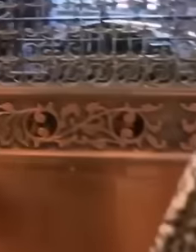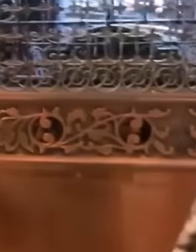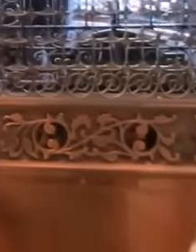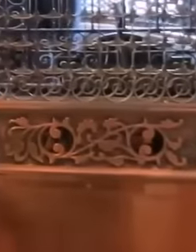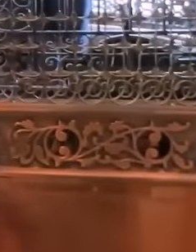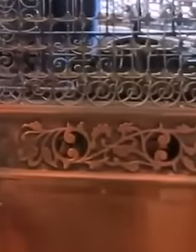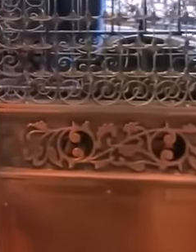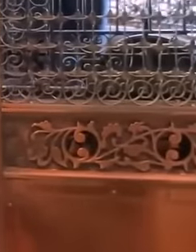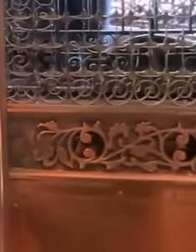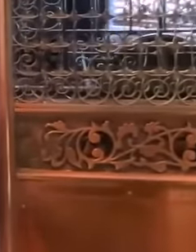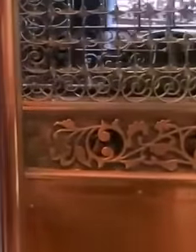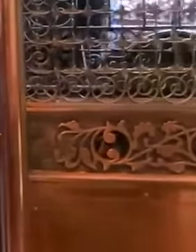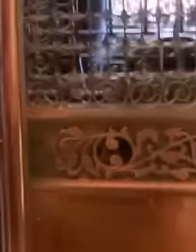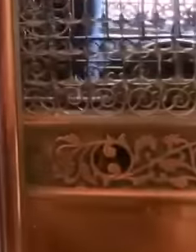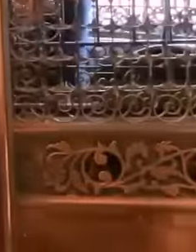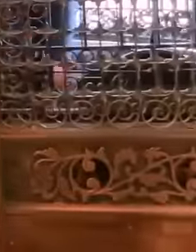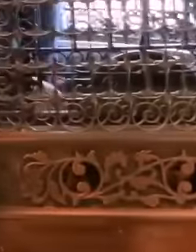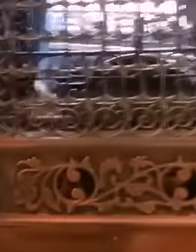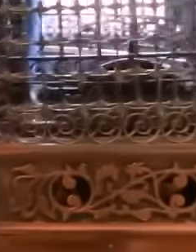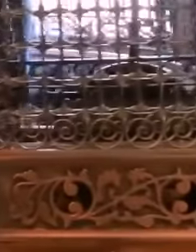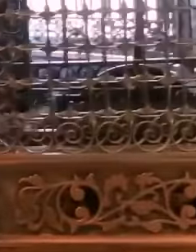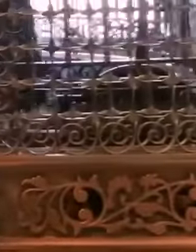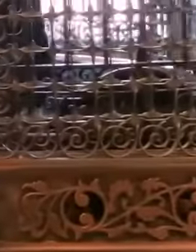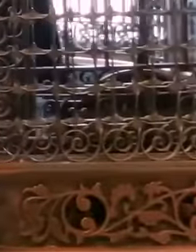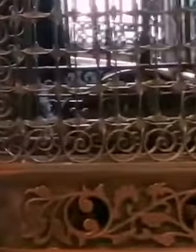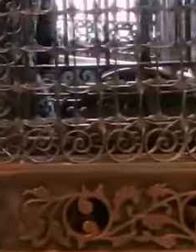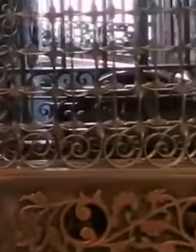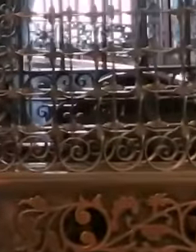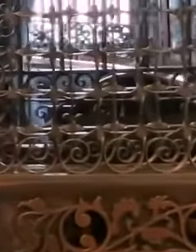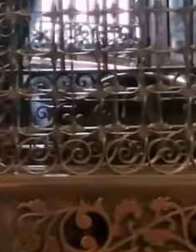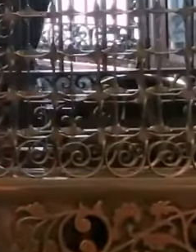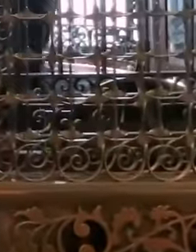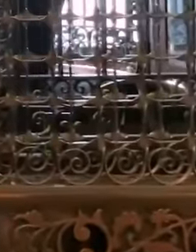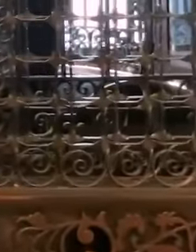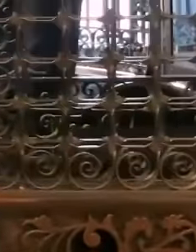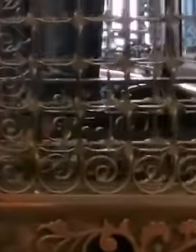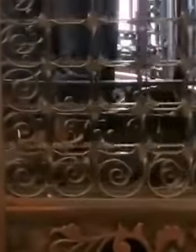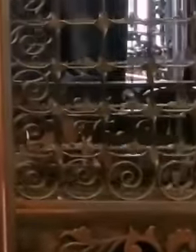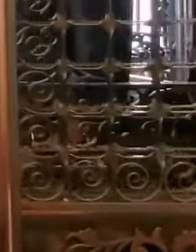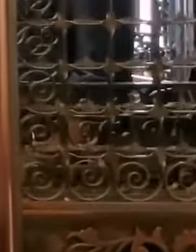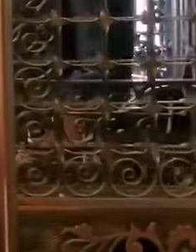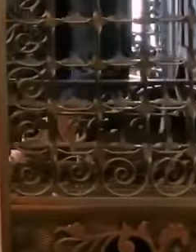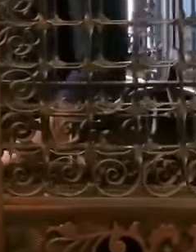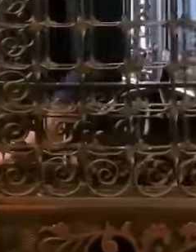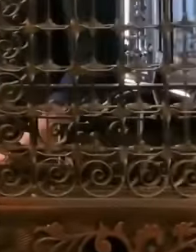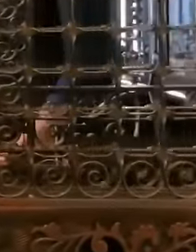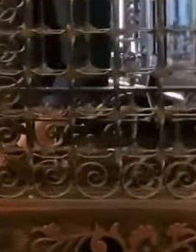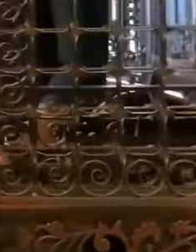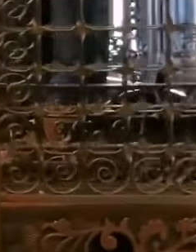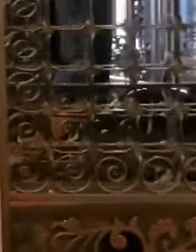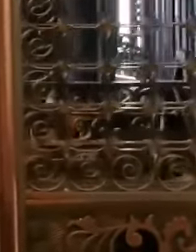considered one of the best presidents in the world and with a very high level of acceptance